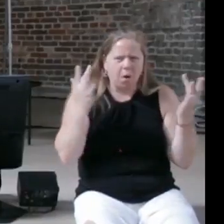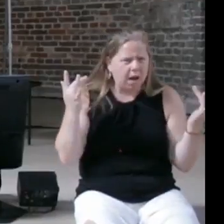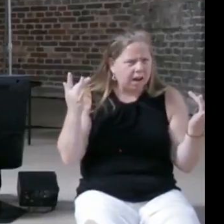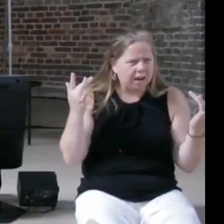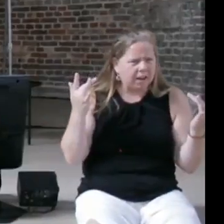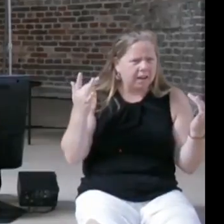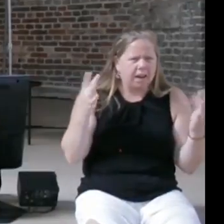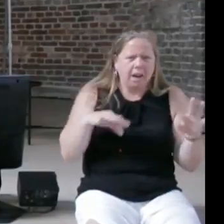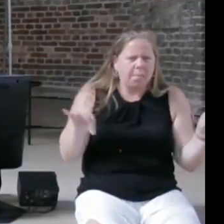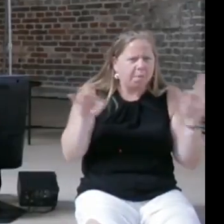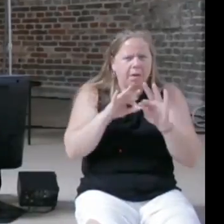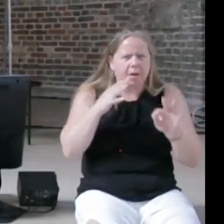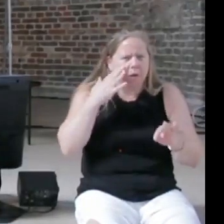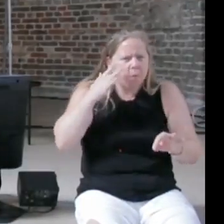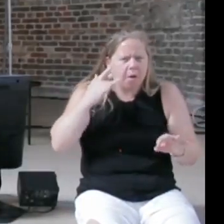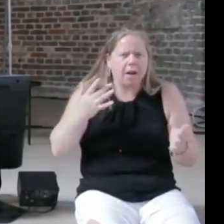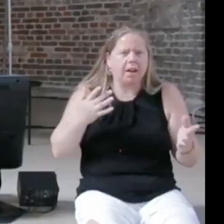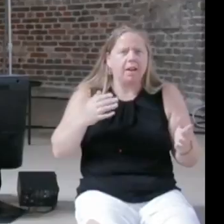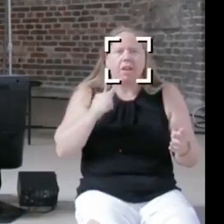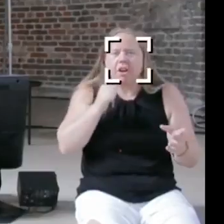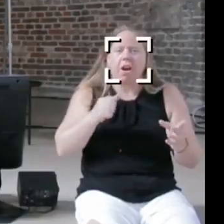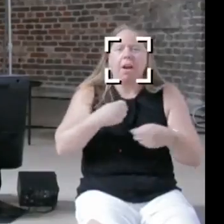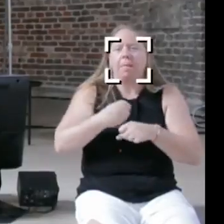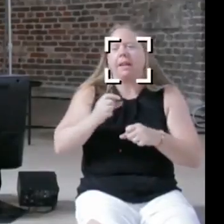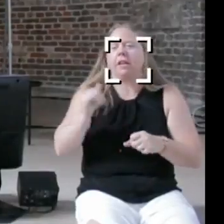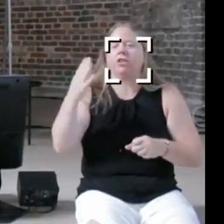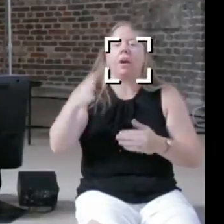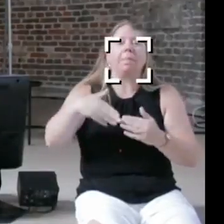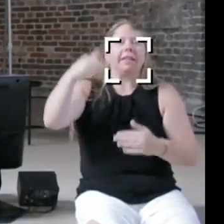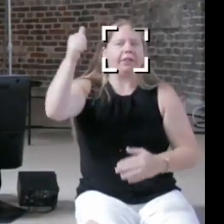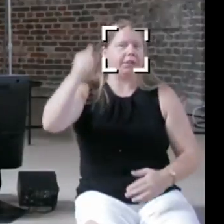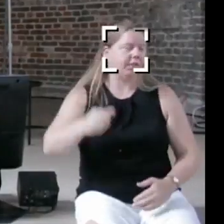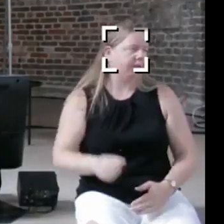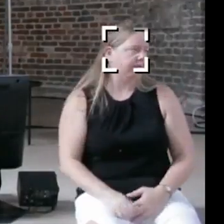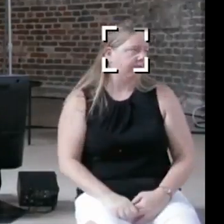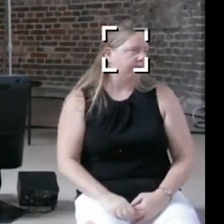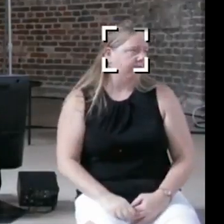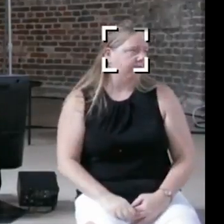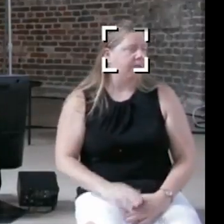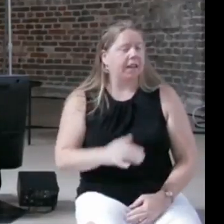can we make the judges job more efficient, that's kind of my target, it's hard, it requires